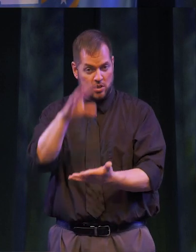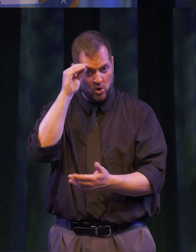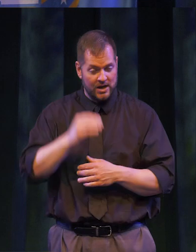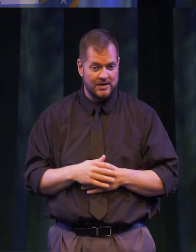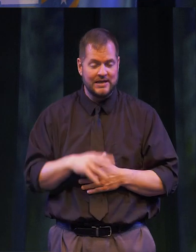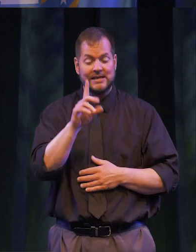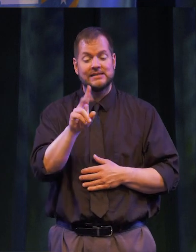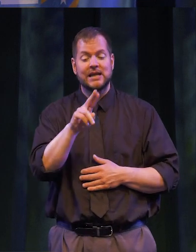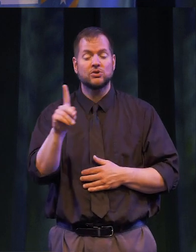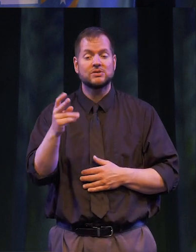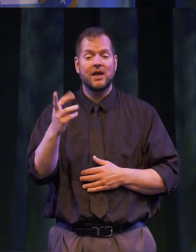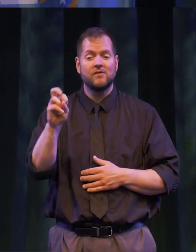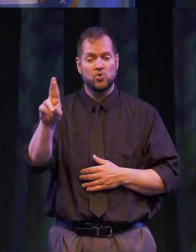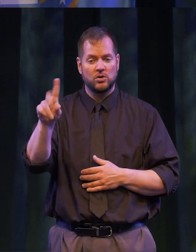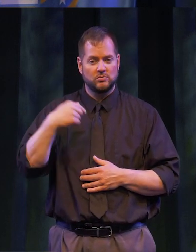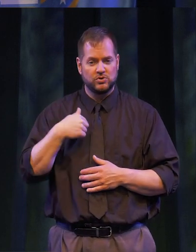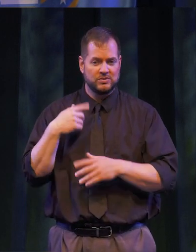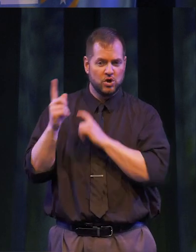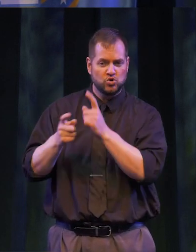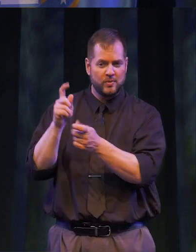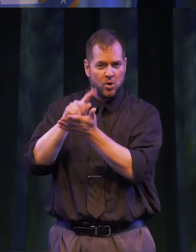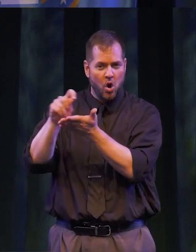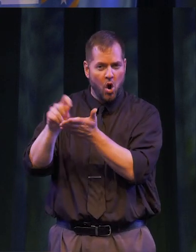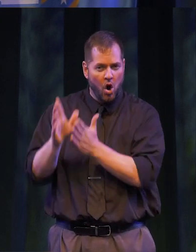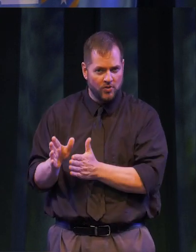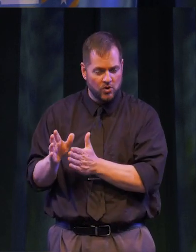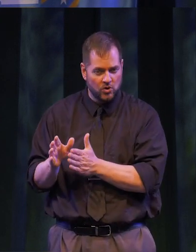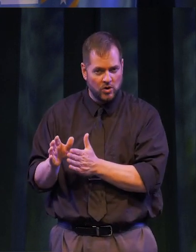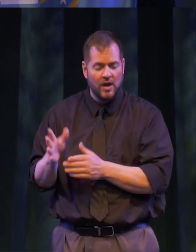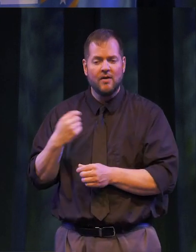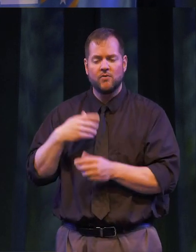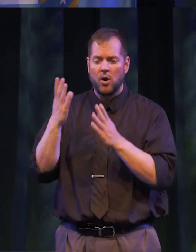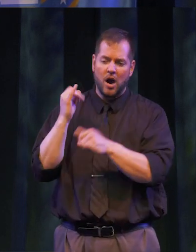DR. SALVADOR WAS A CONTRIBUTING AUTHOR TO LEARNING RECONSIDERED: A CAMPUS-WIDE FOCUS